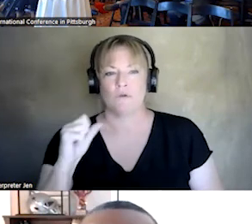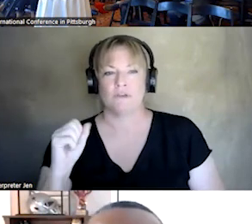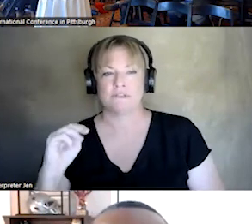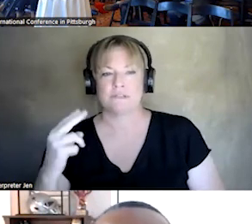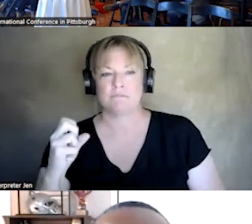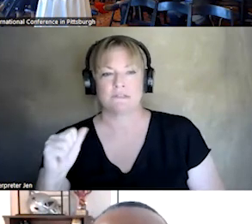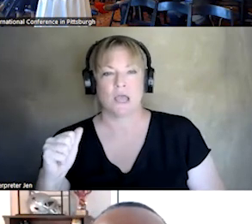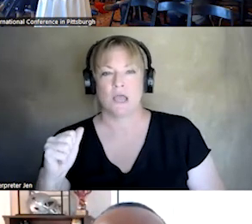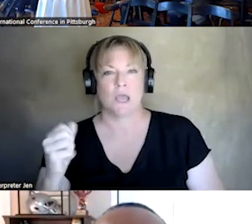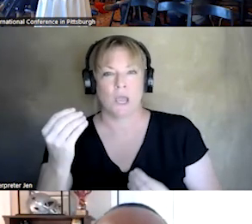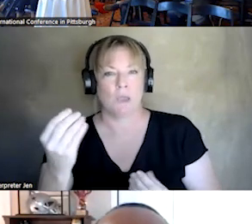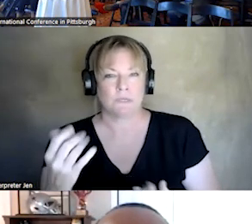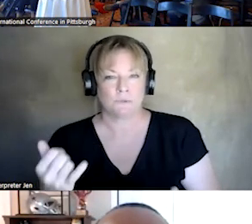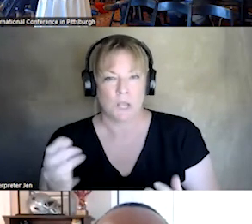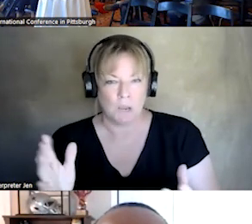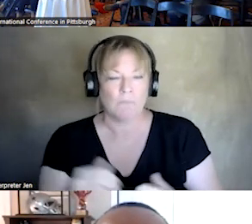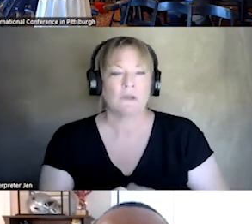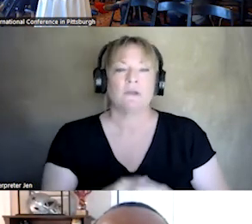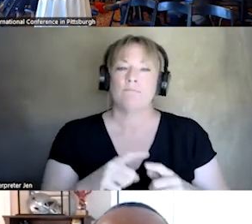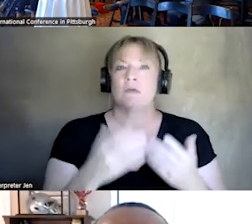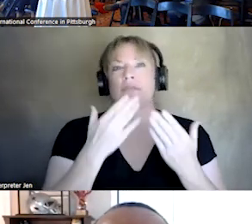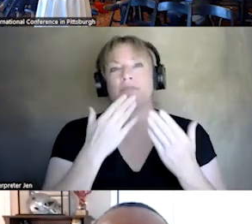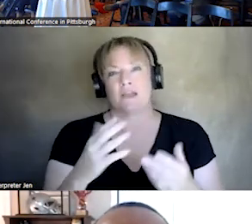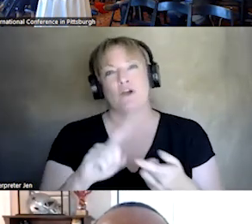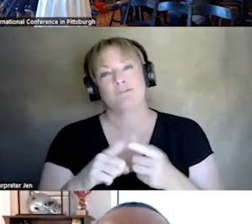SO WE WILL, WE DO WANT TO THANK OUR FRIEND AT SAMHSA FOR BEING PARTNERS.